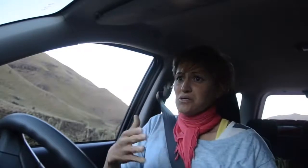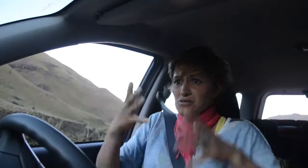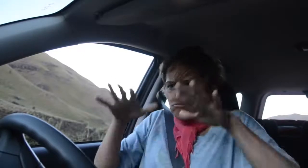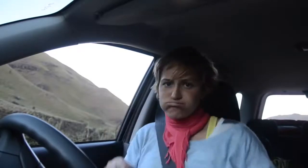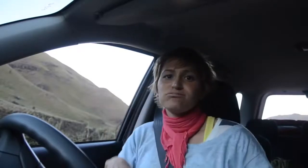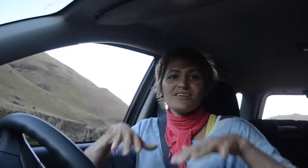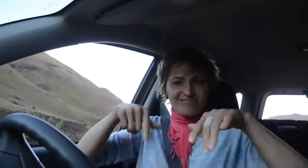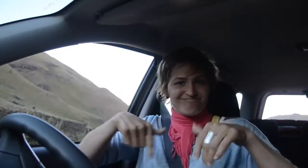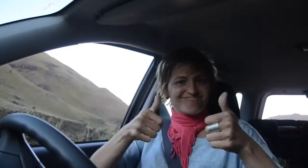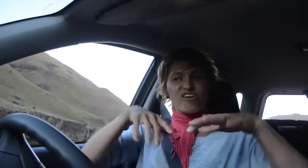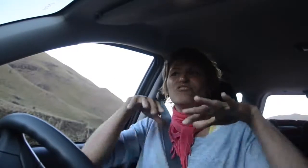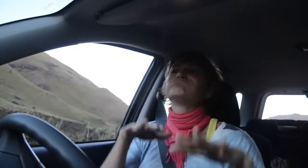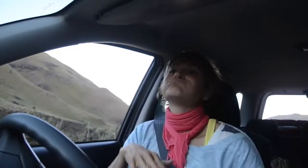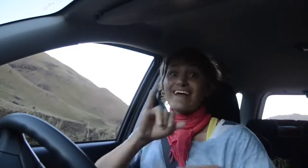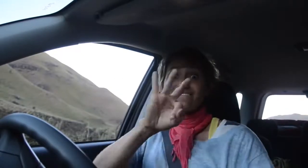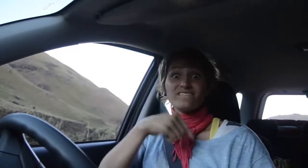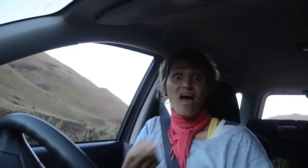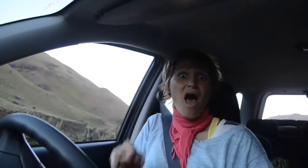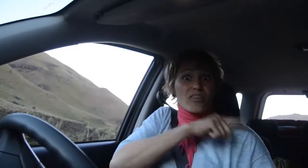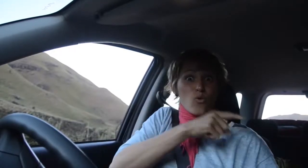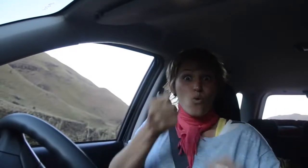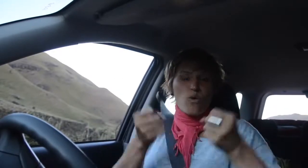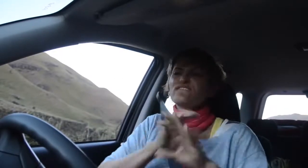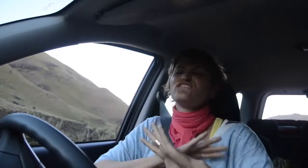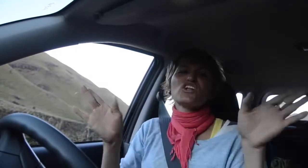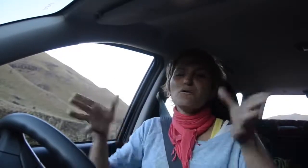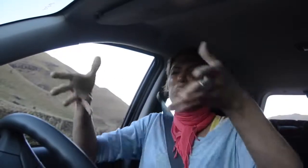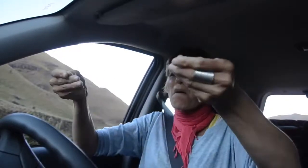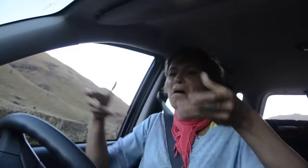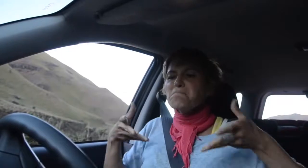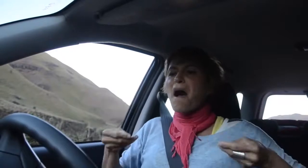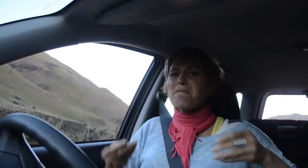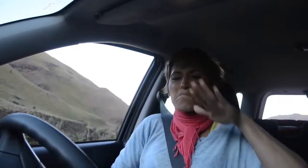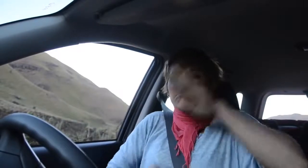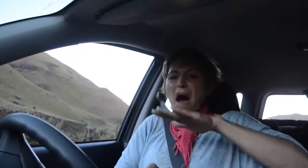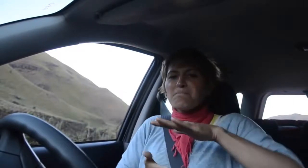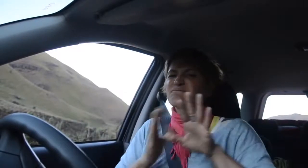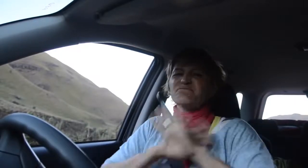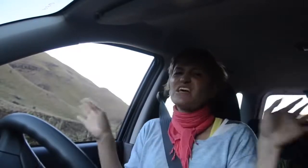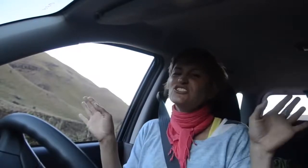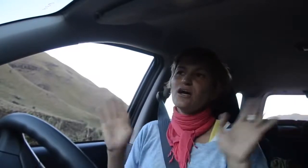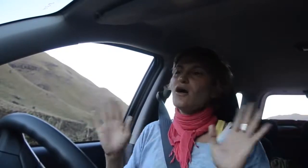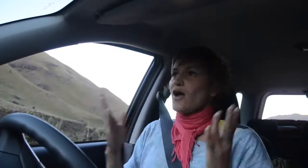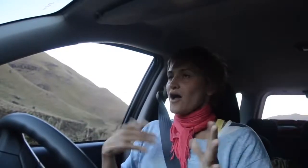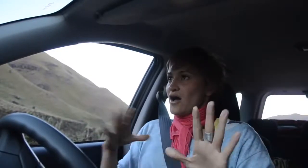to travel on this road. The 4x4 vehicle helps make the ride easier over the very bumpy and rocky road, and if I was to use another vehicle without 4x4, there would be flat tires and the bottom